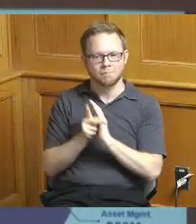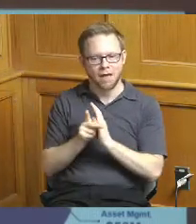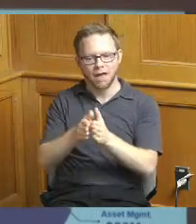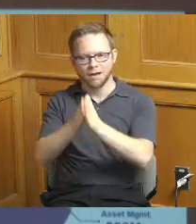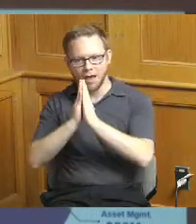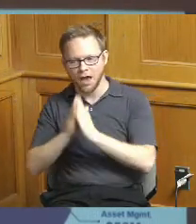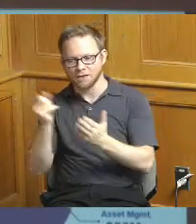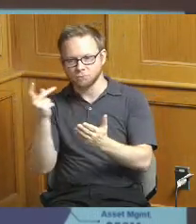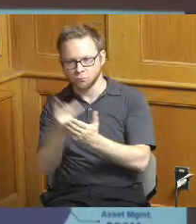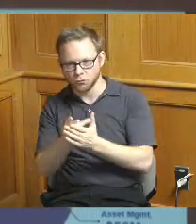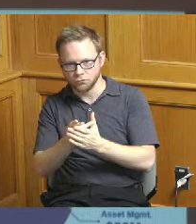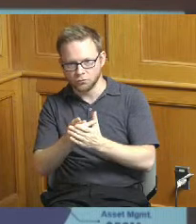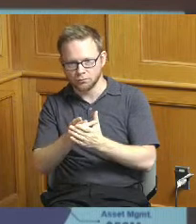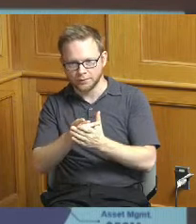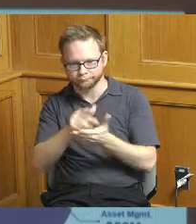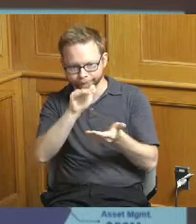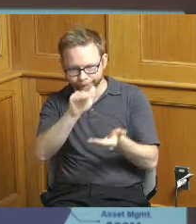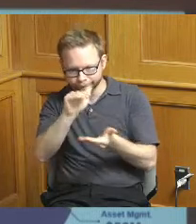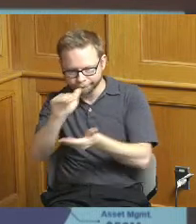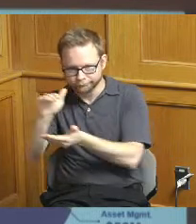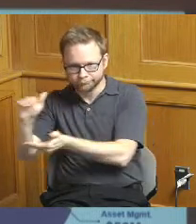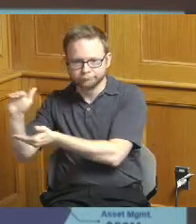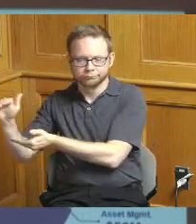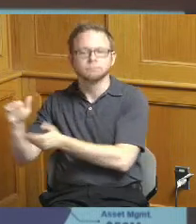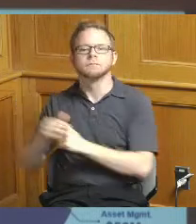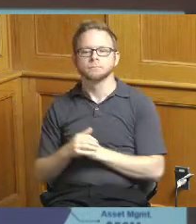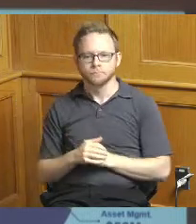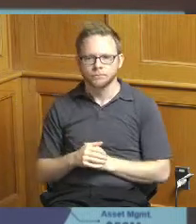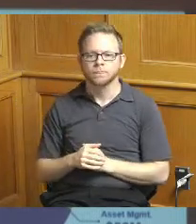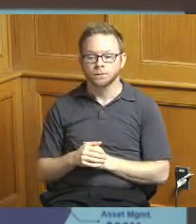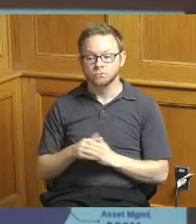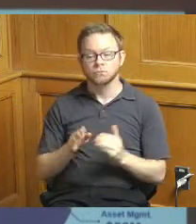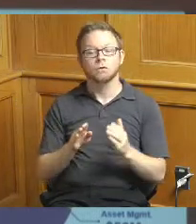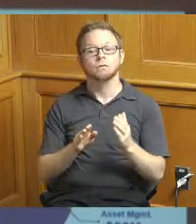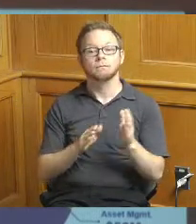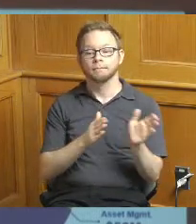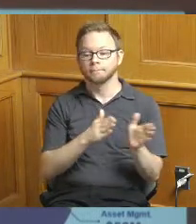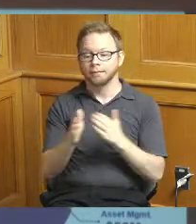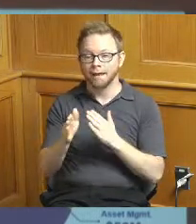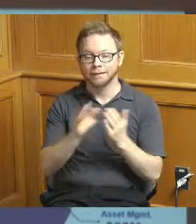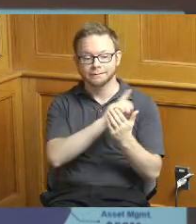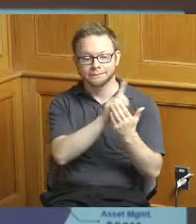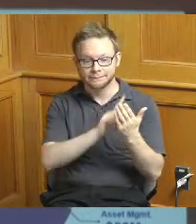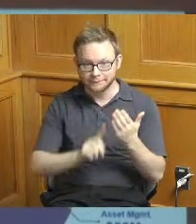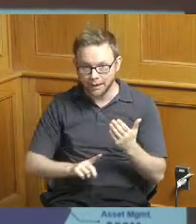time you do appropriate dollars for planning and design so those projects can get underway once the